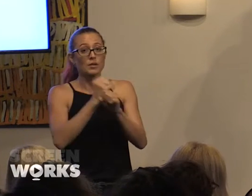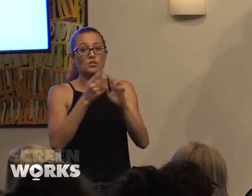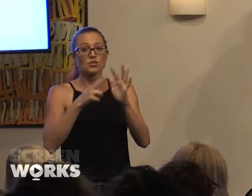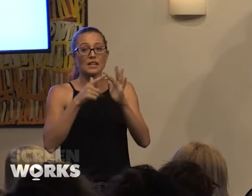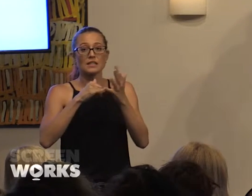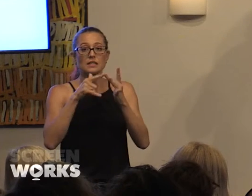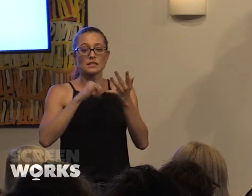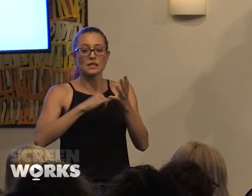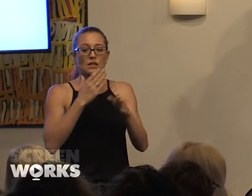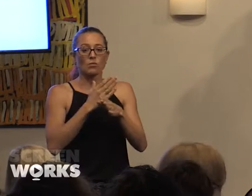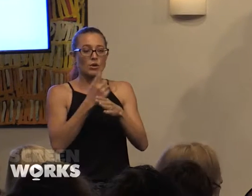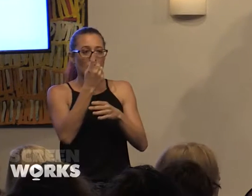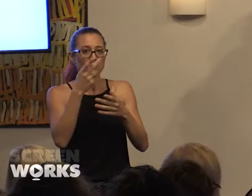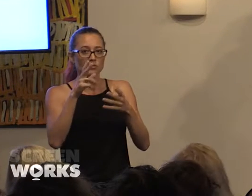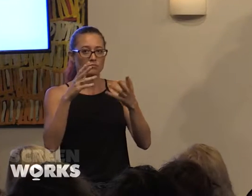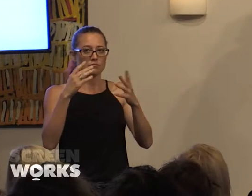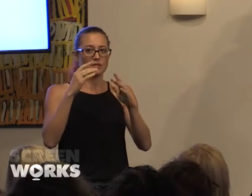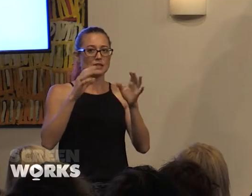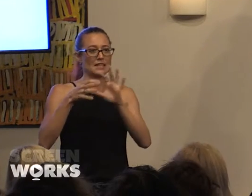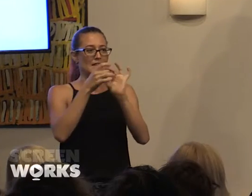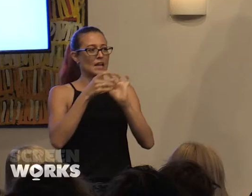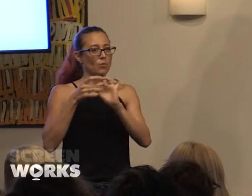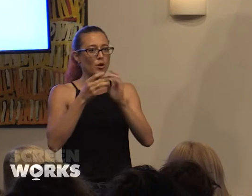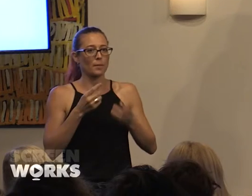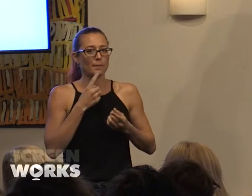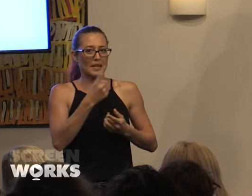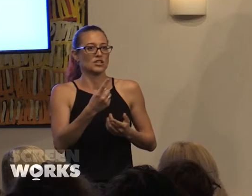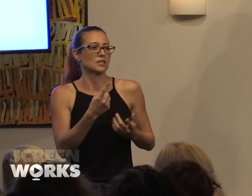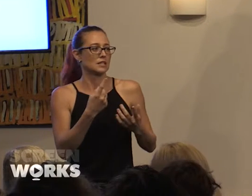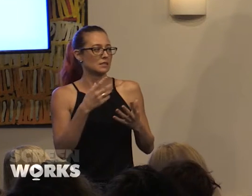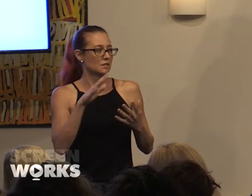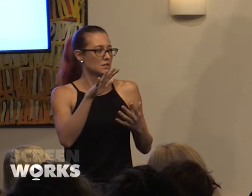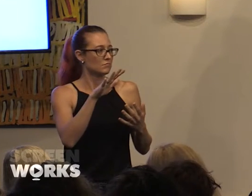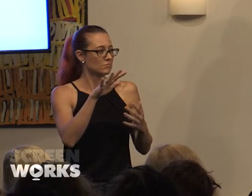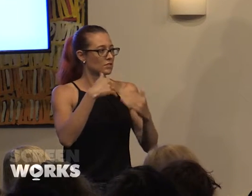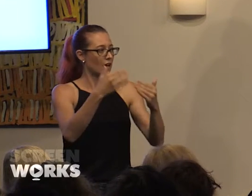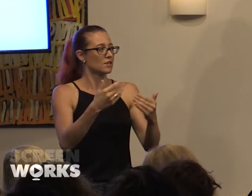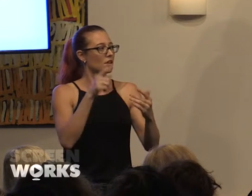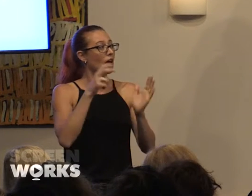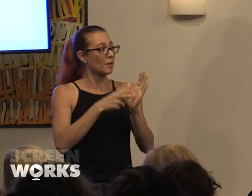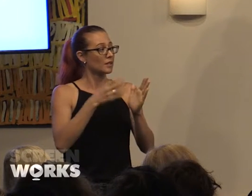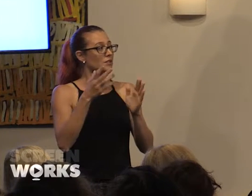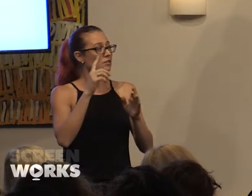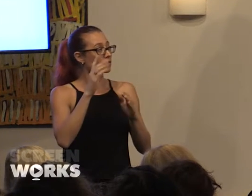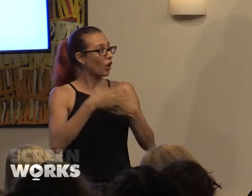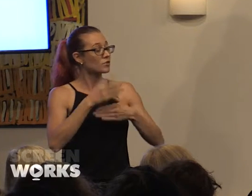worked up to network pitch stage. Applications for that close on the 1st of December. The Natalie Miller